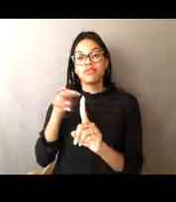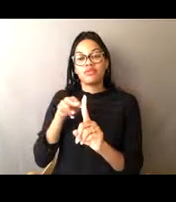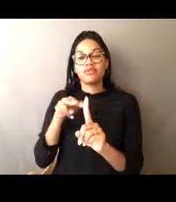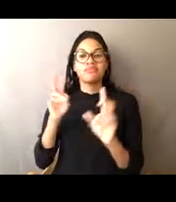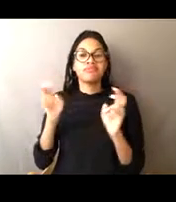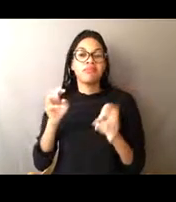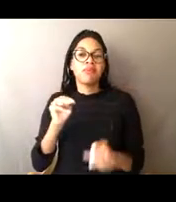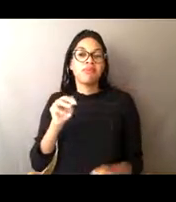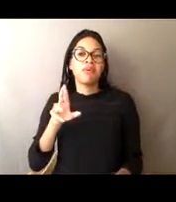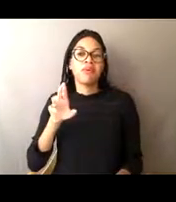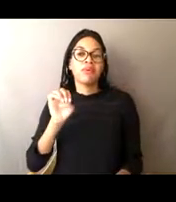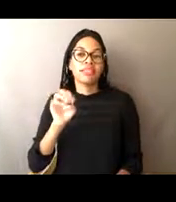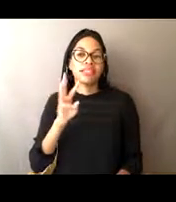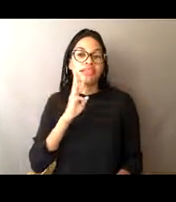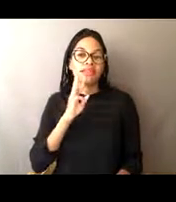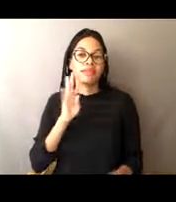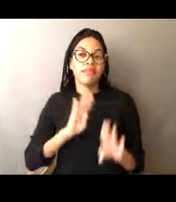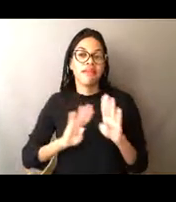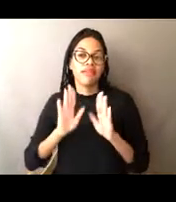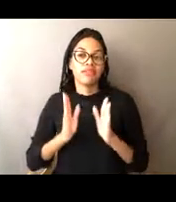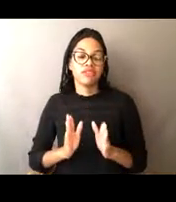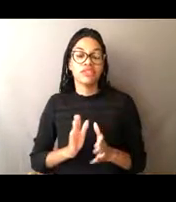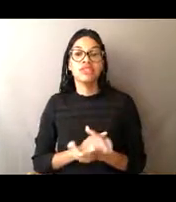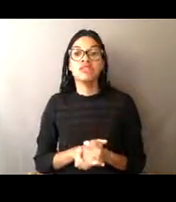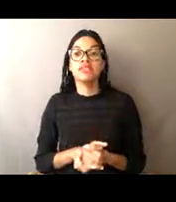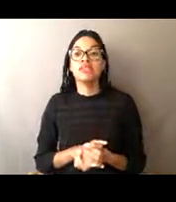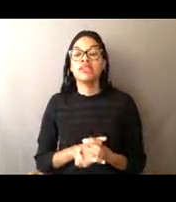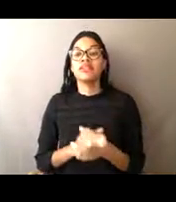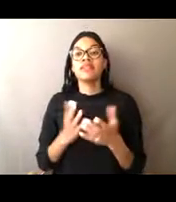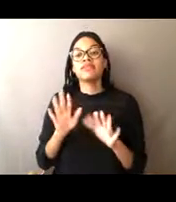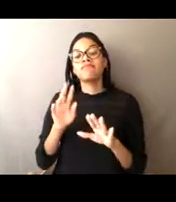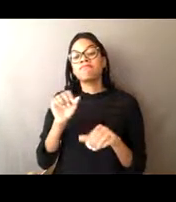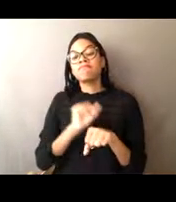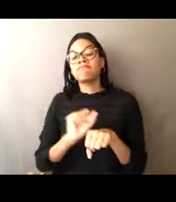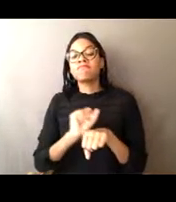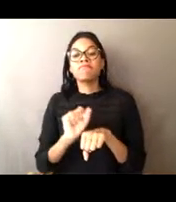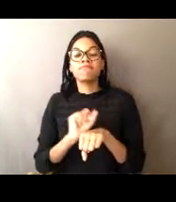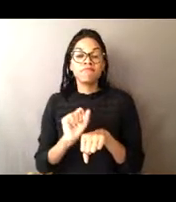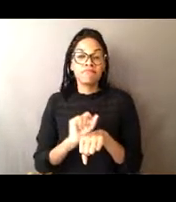and I began working in Alaska in 2002.